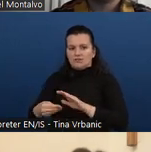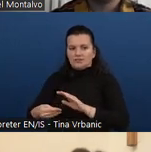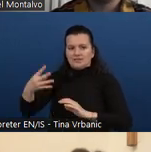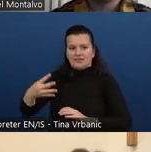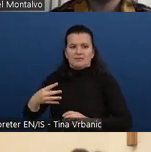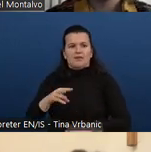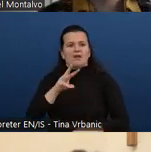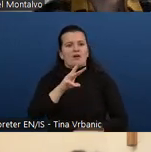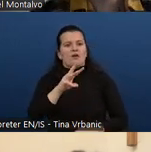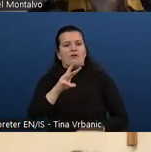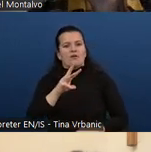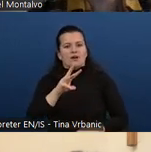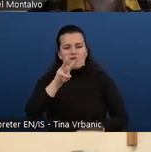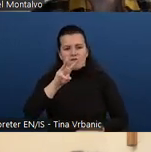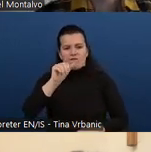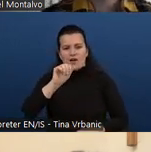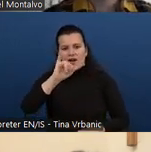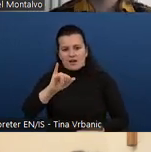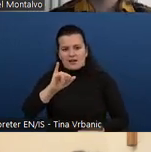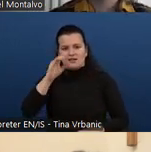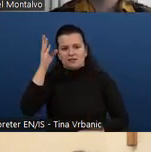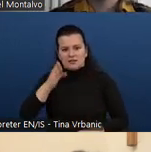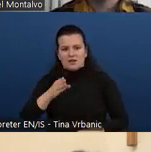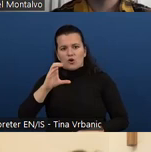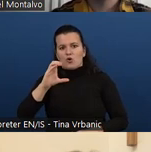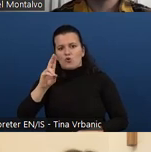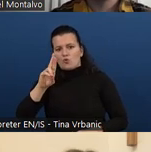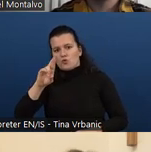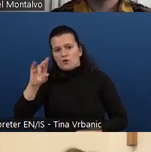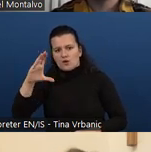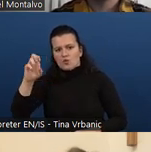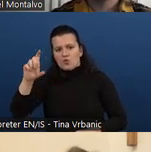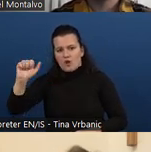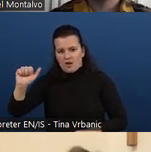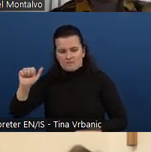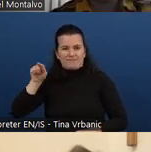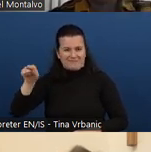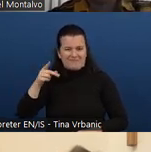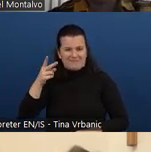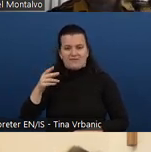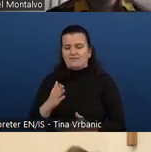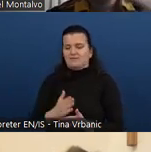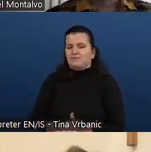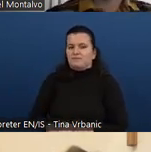And then this is more IAAP related, but I have been working in the field